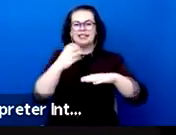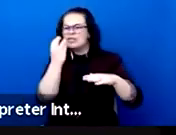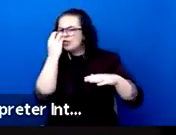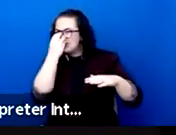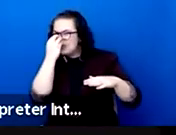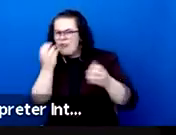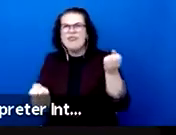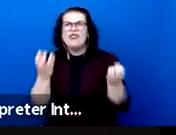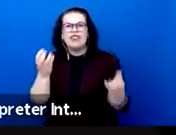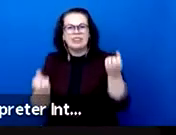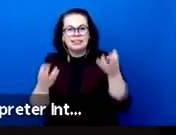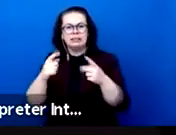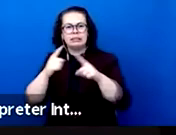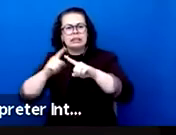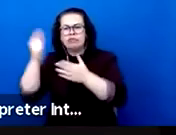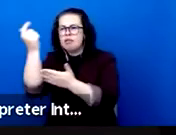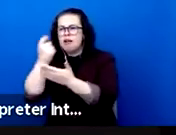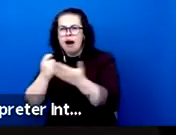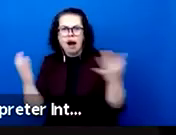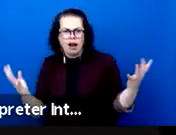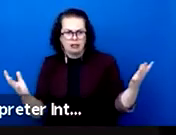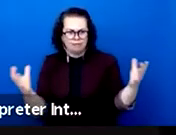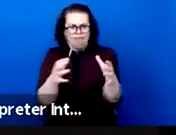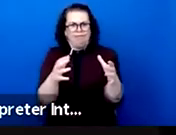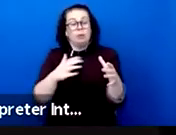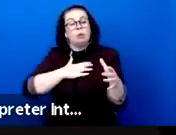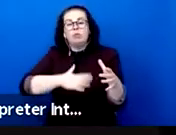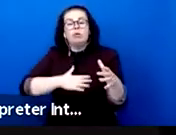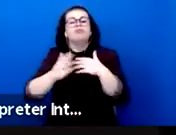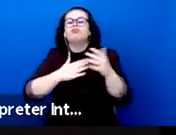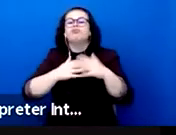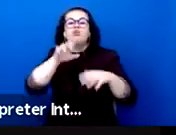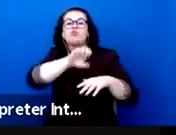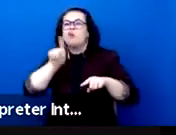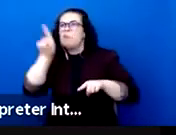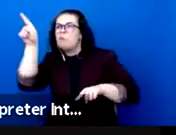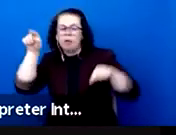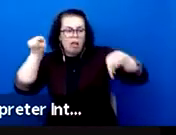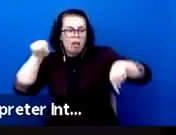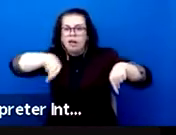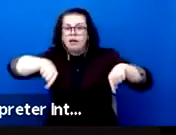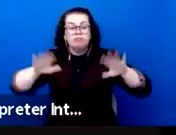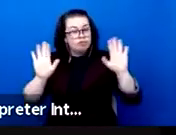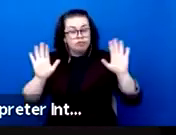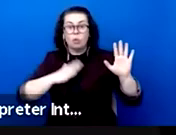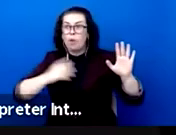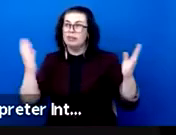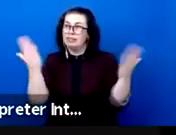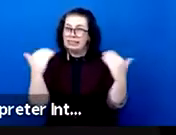wherever we are in Europe, in whatever sector we work. In dialogue with those who organize public